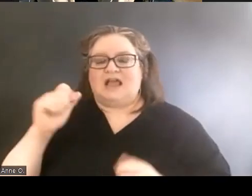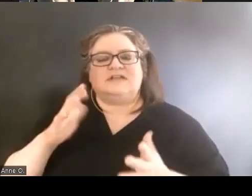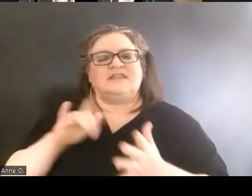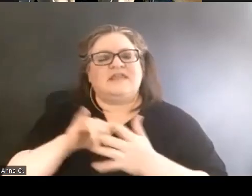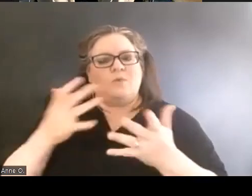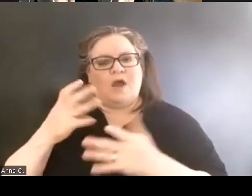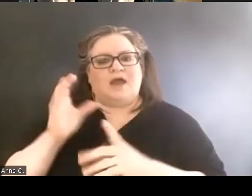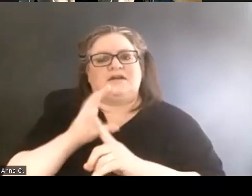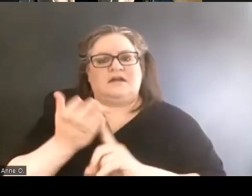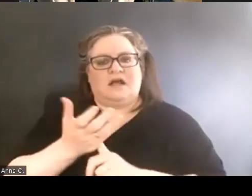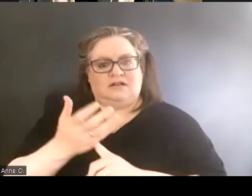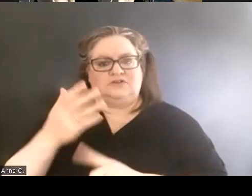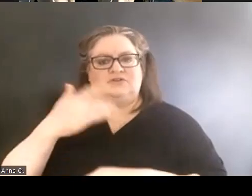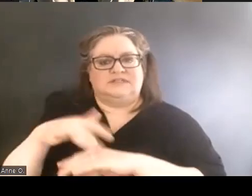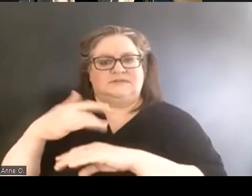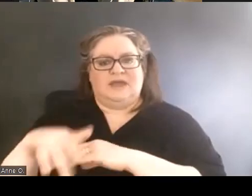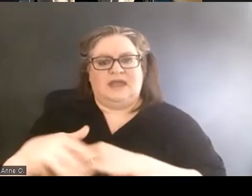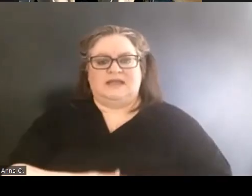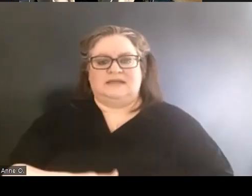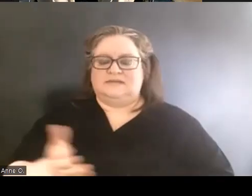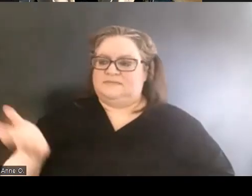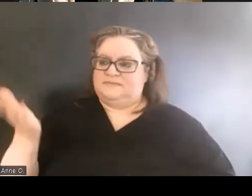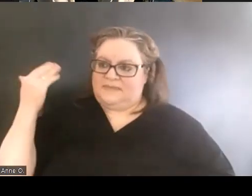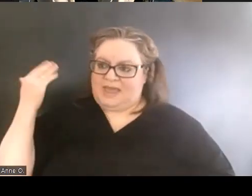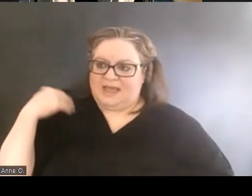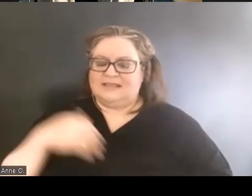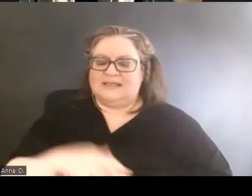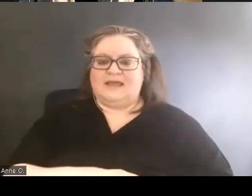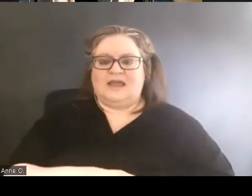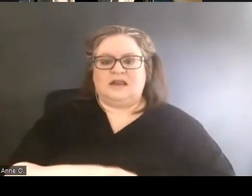Back then, especially an article recently published